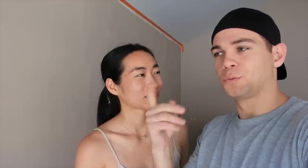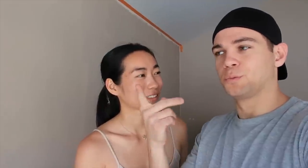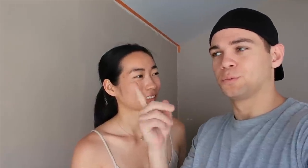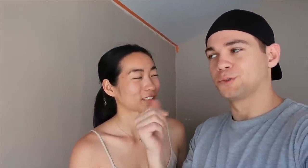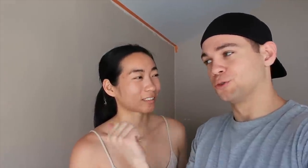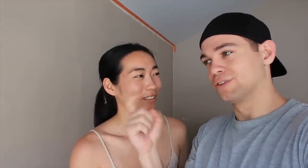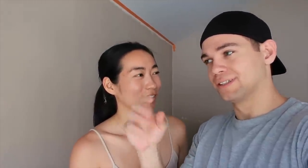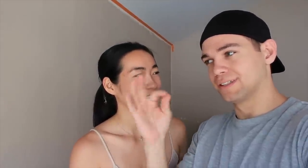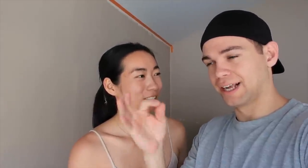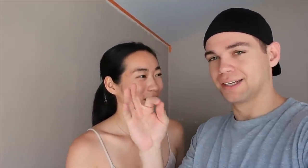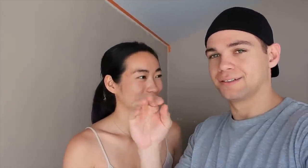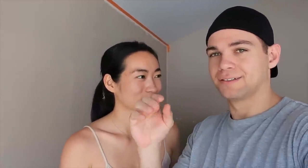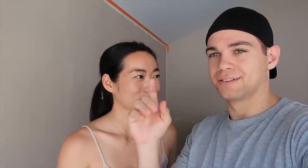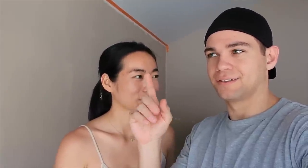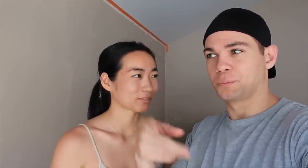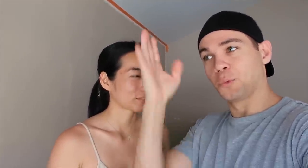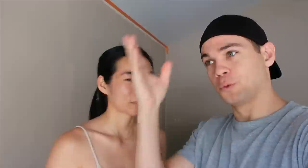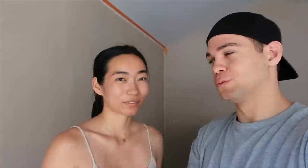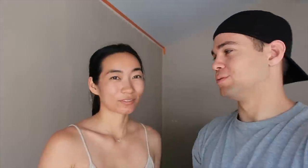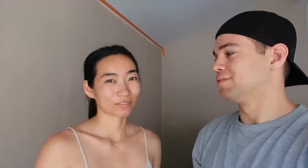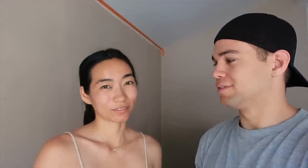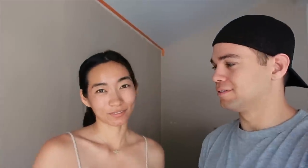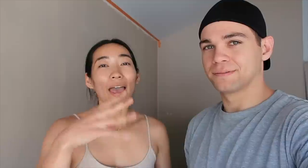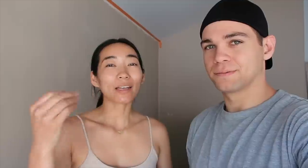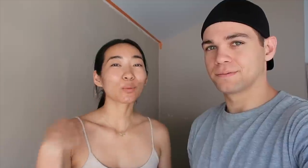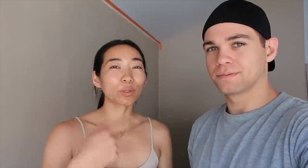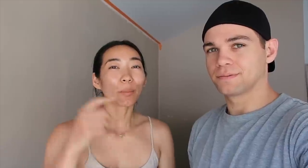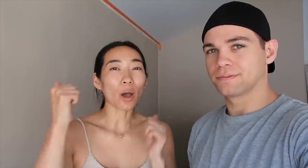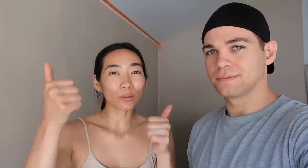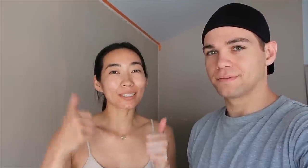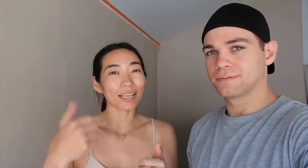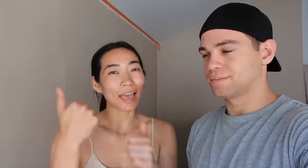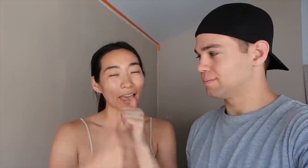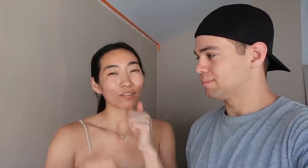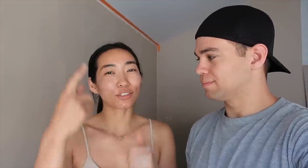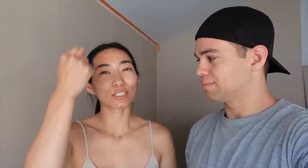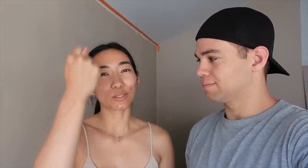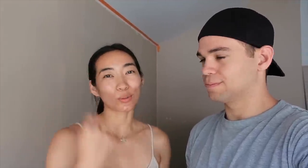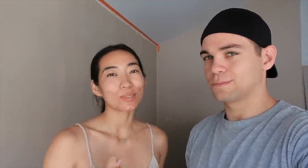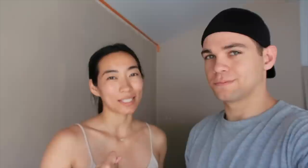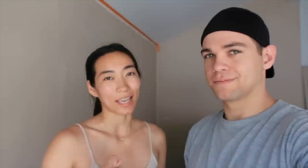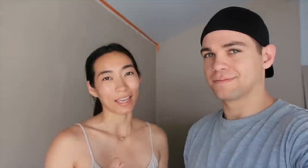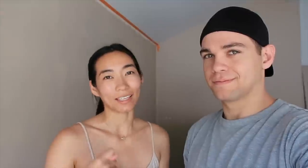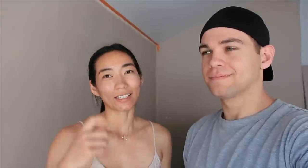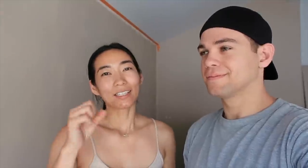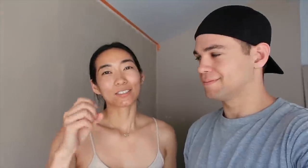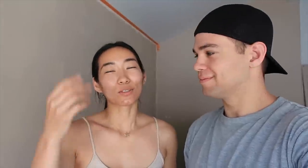so she'll edit it then upload and we're posting every Tuesday